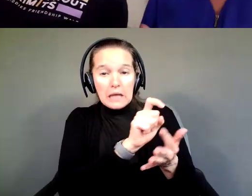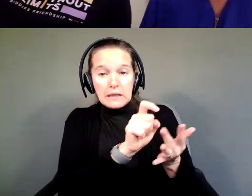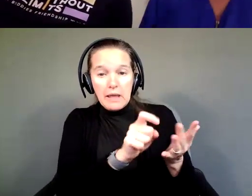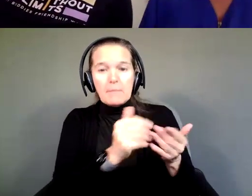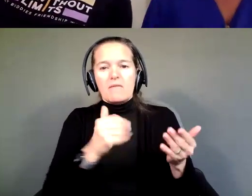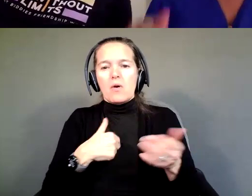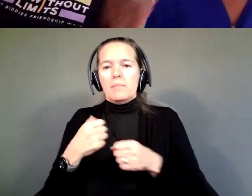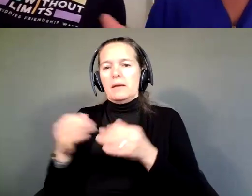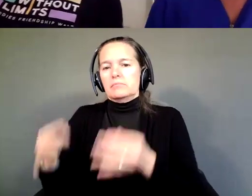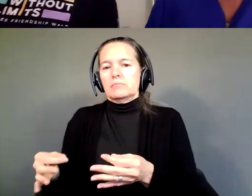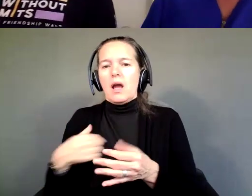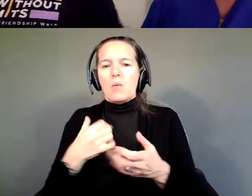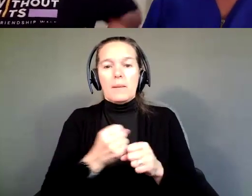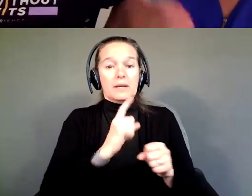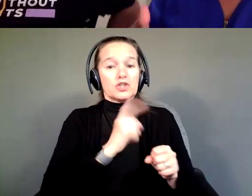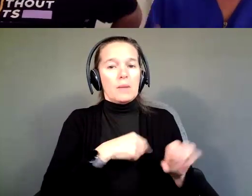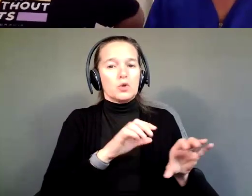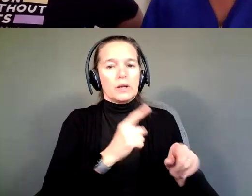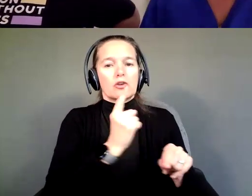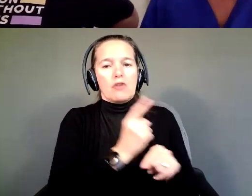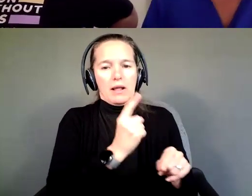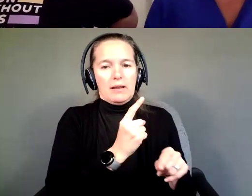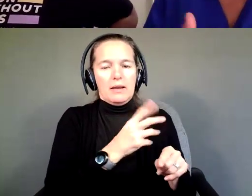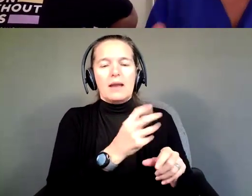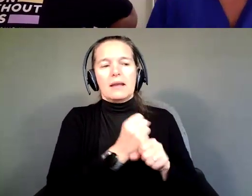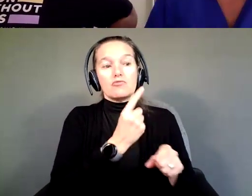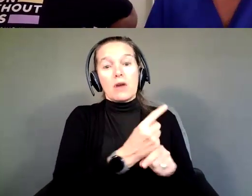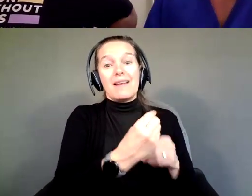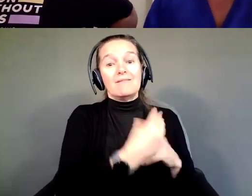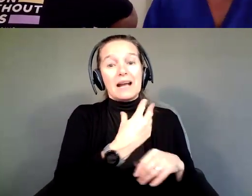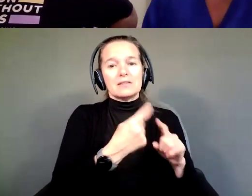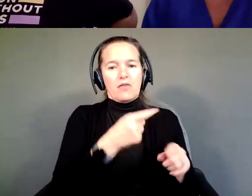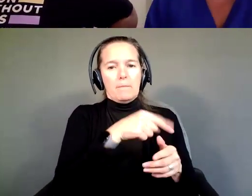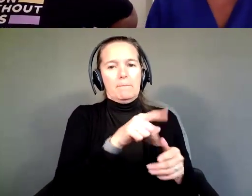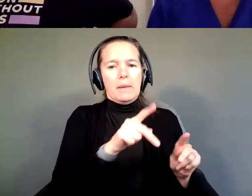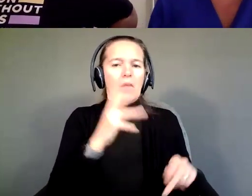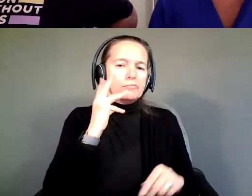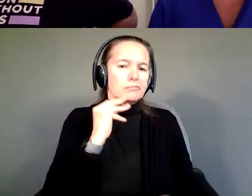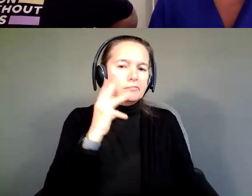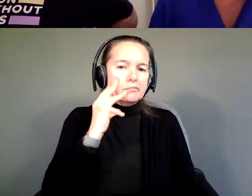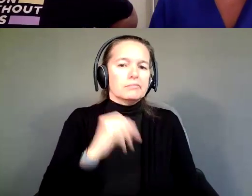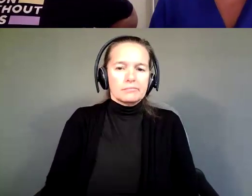I want to make sure I'm doing it correctly but getting the right advice from individuals that are familiar with it.